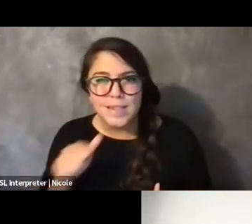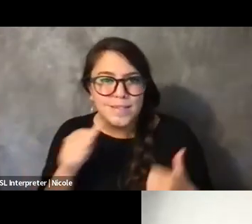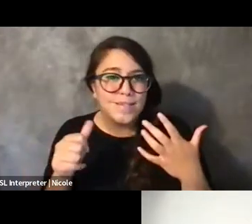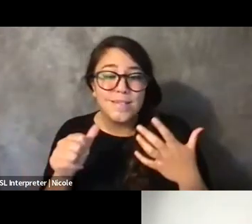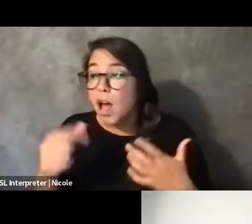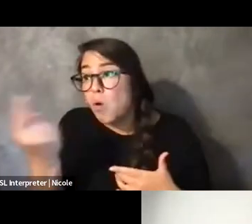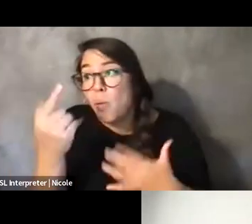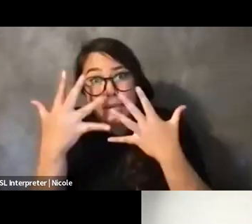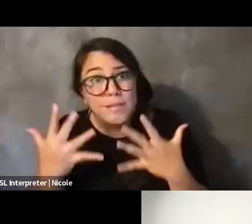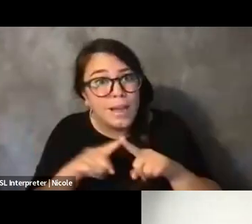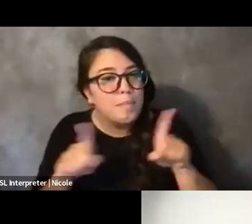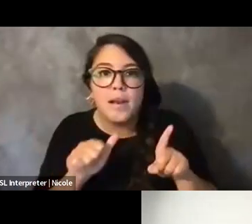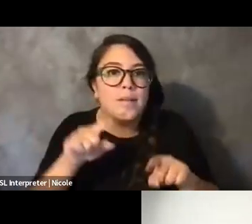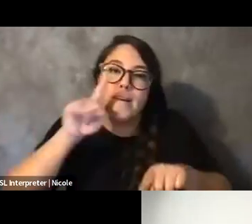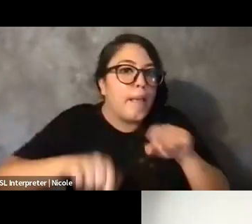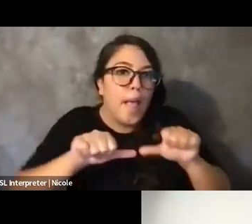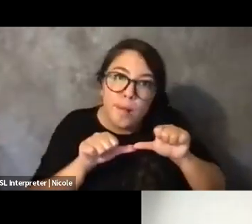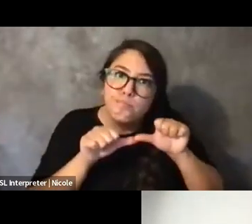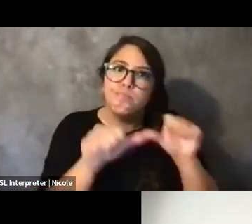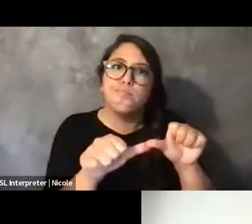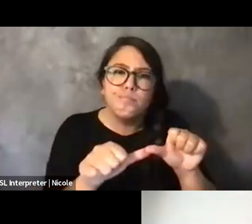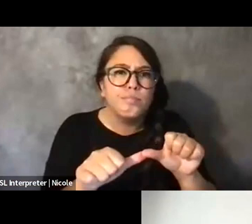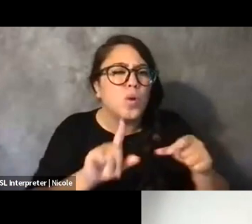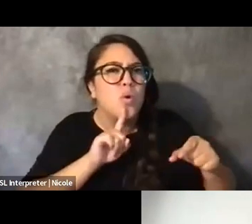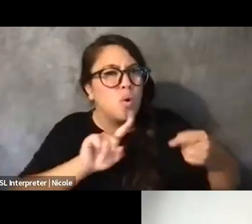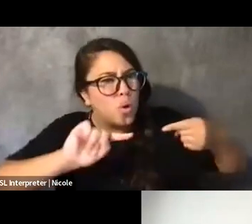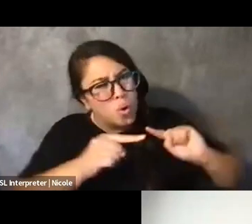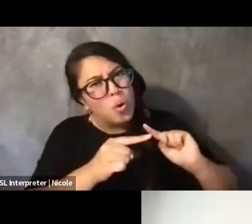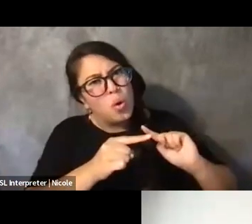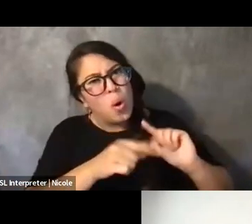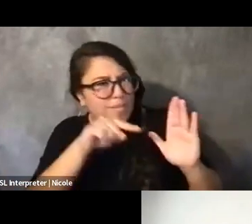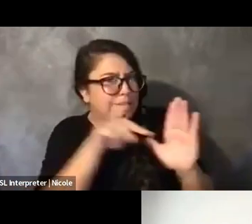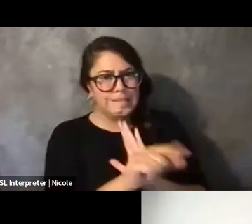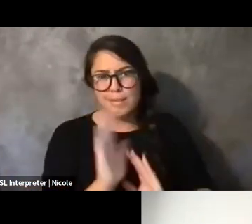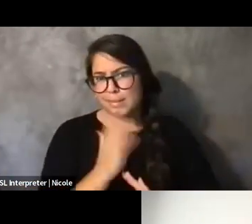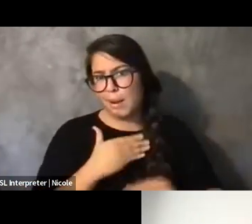I think it, in a way, really hurts our communities and kills our communities.